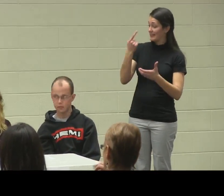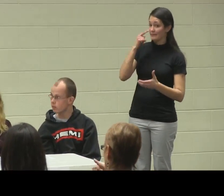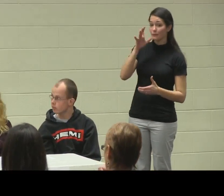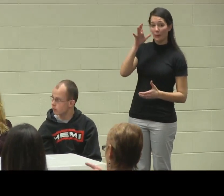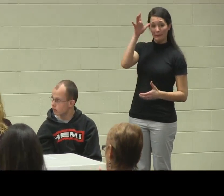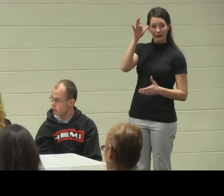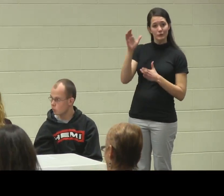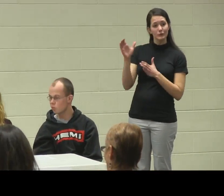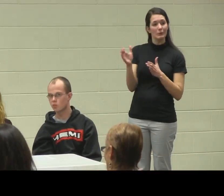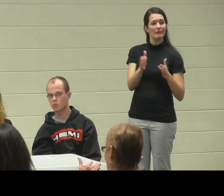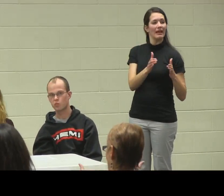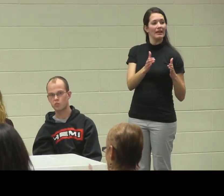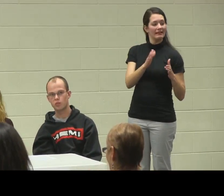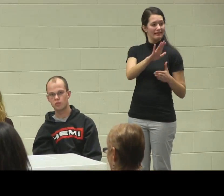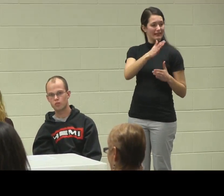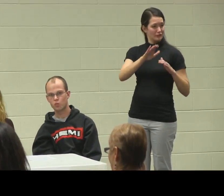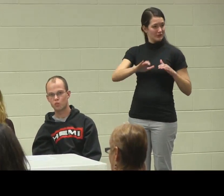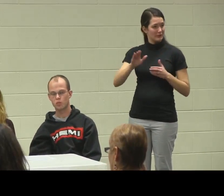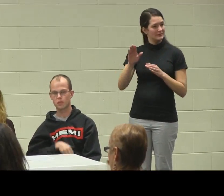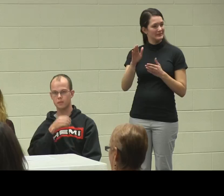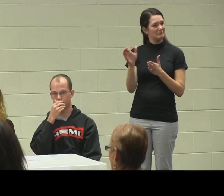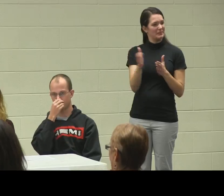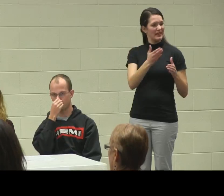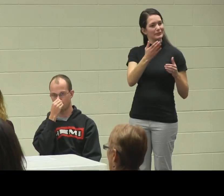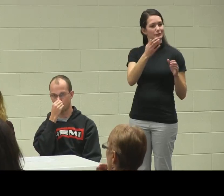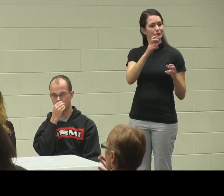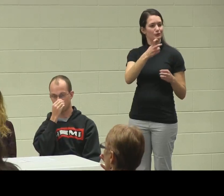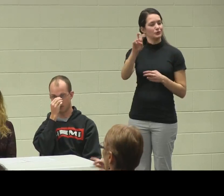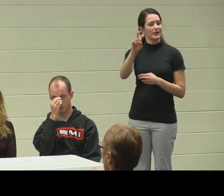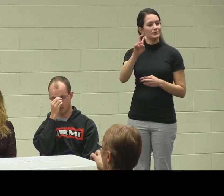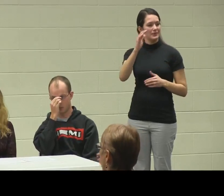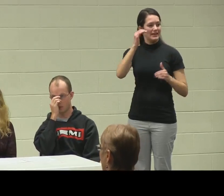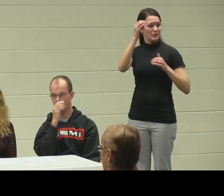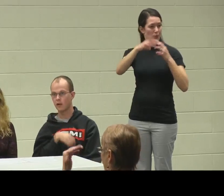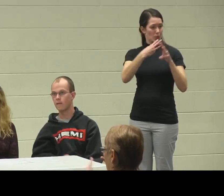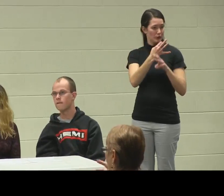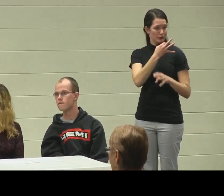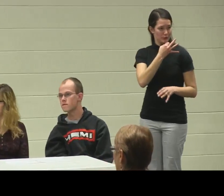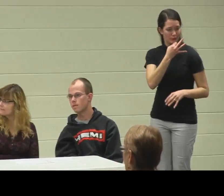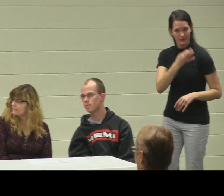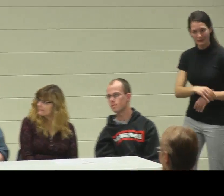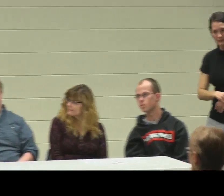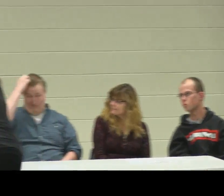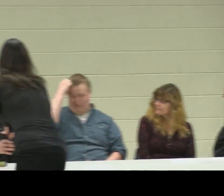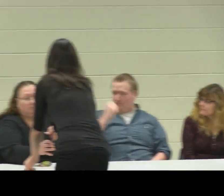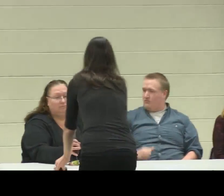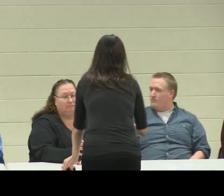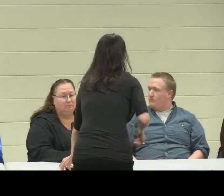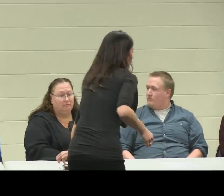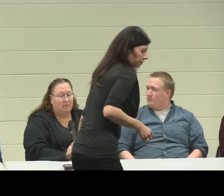who are planning...their child's planning on going into the adult world soon?